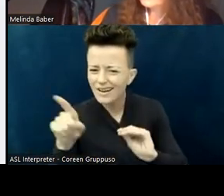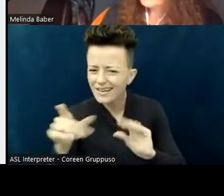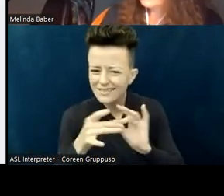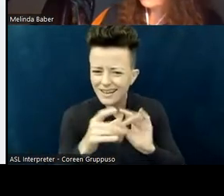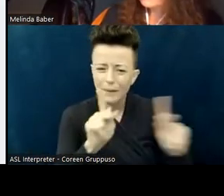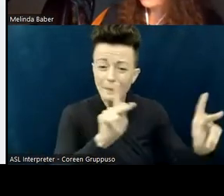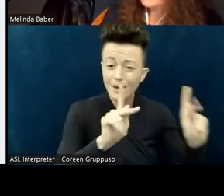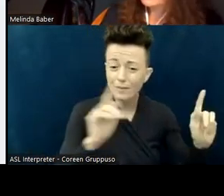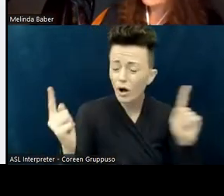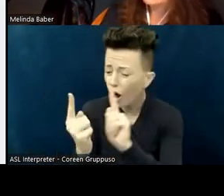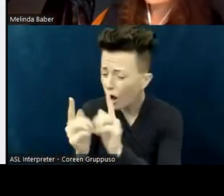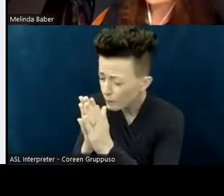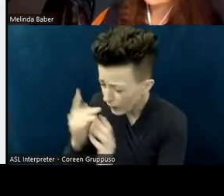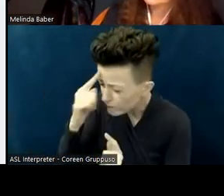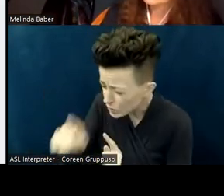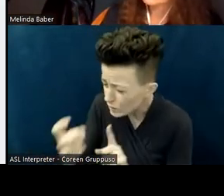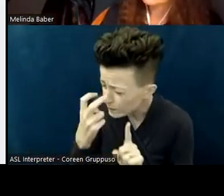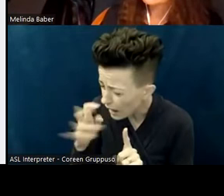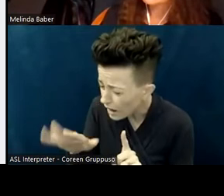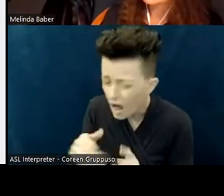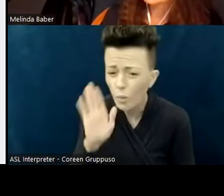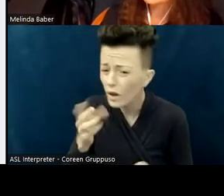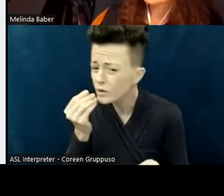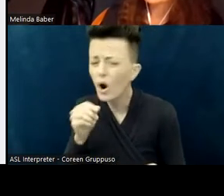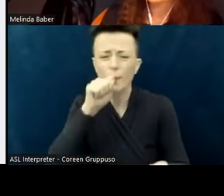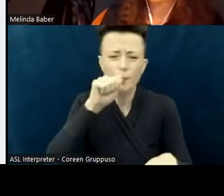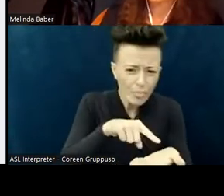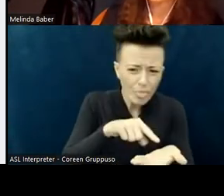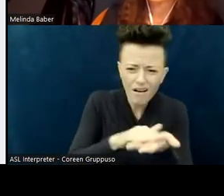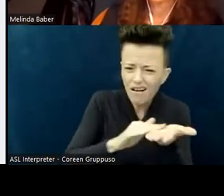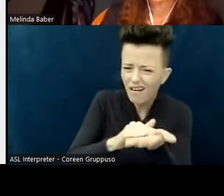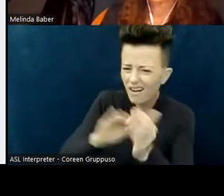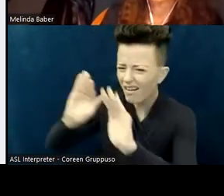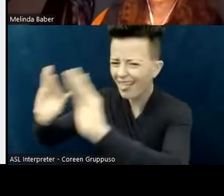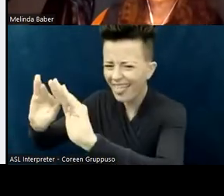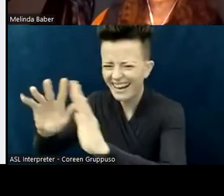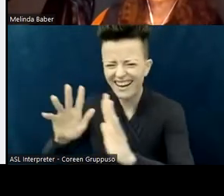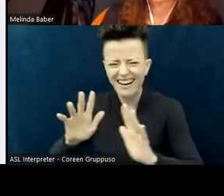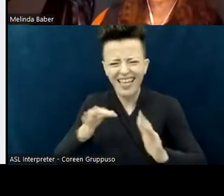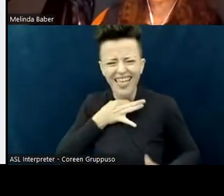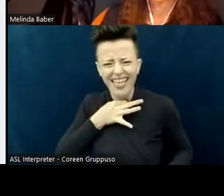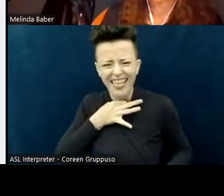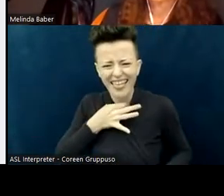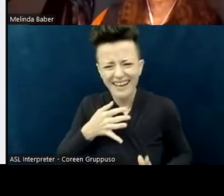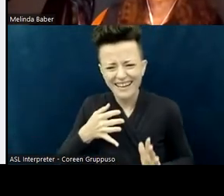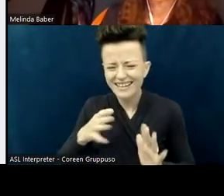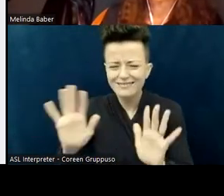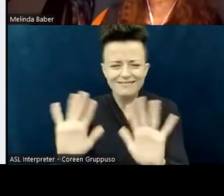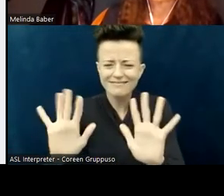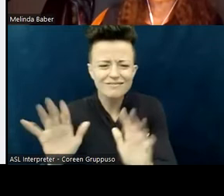You're acknowledging pain and injustice. You're absolutely not quoting scripture, theology, truisms, any of that.